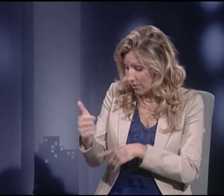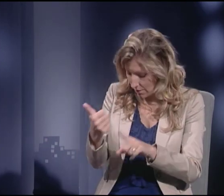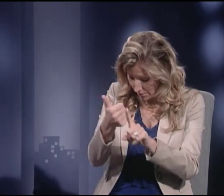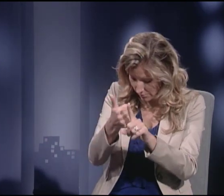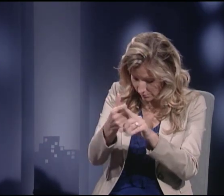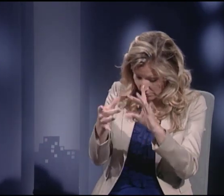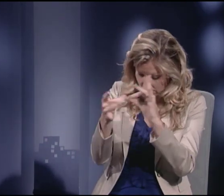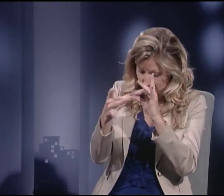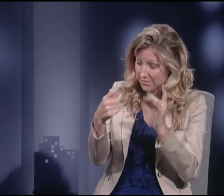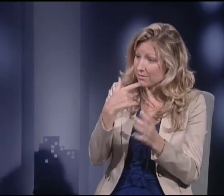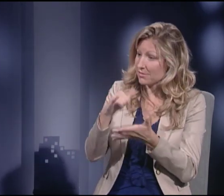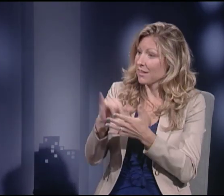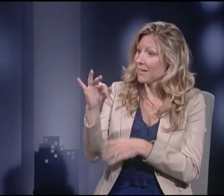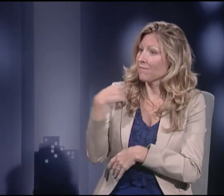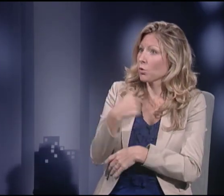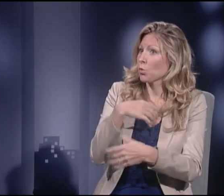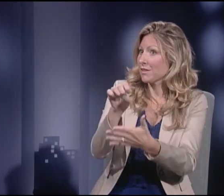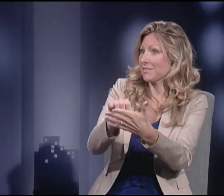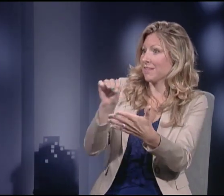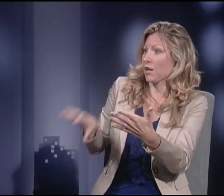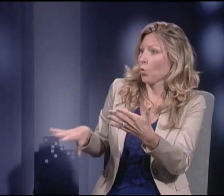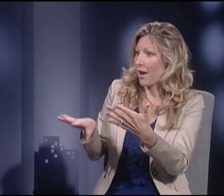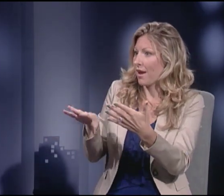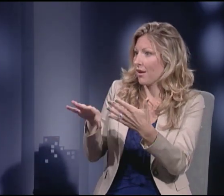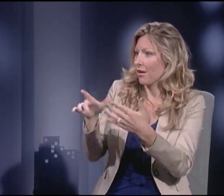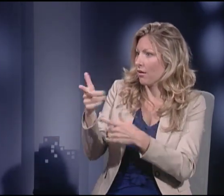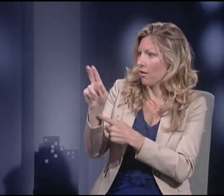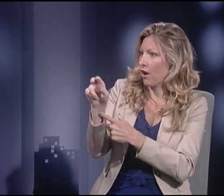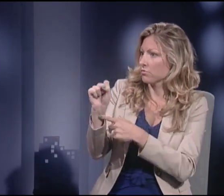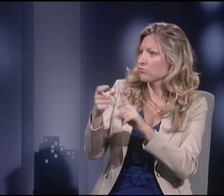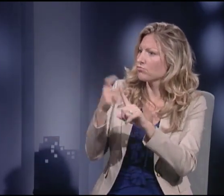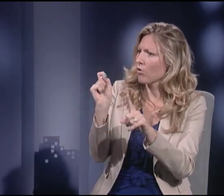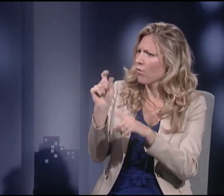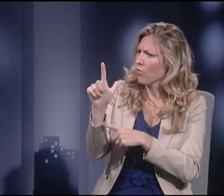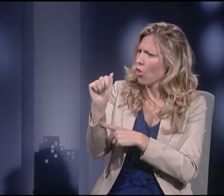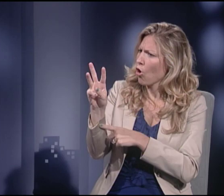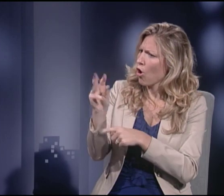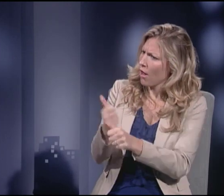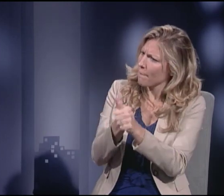Governor Perry made a comment that if we took away guns